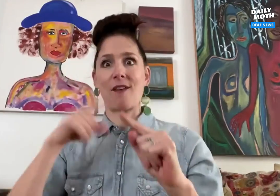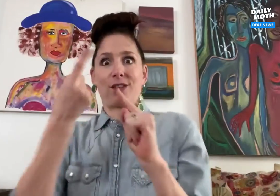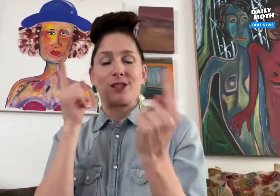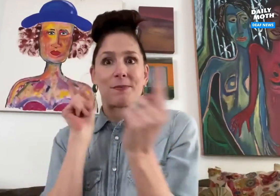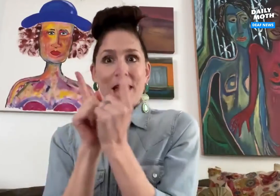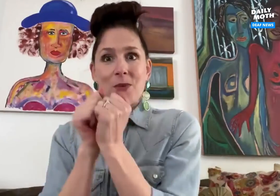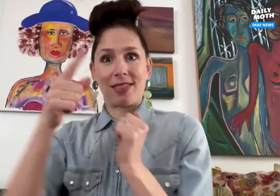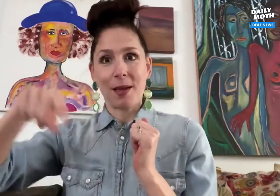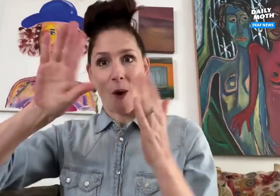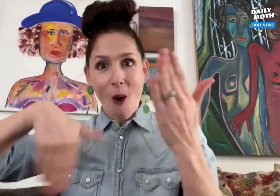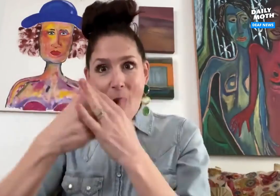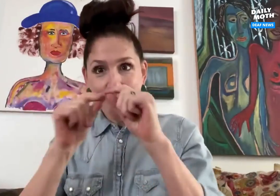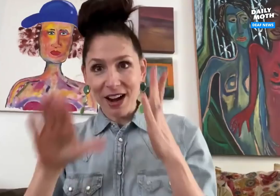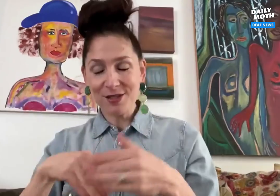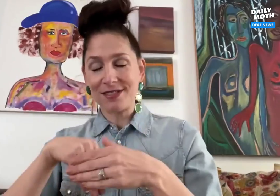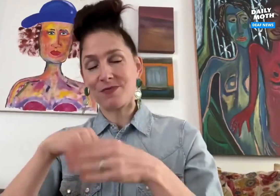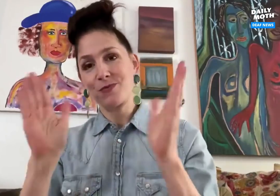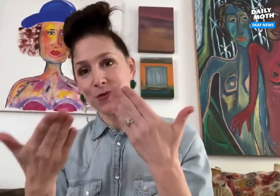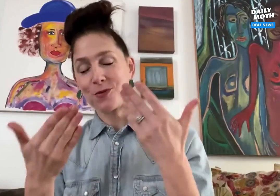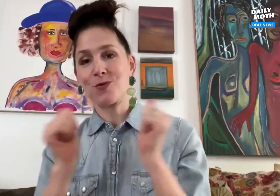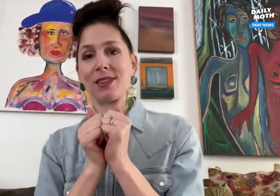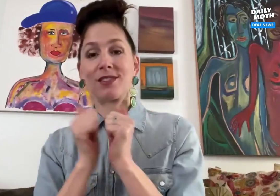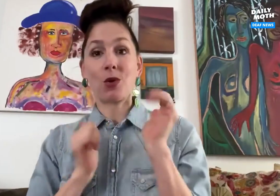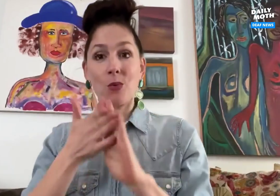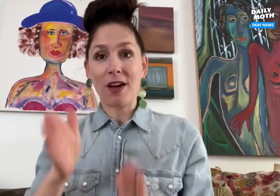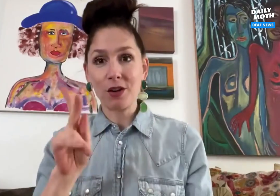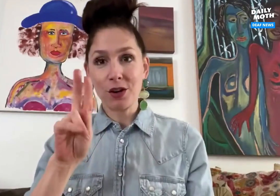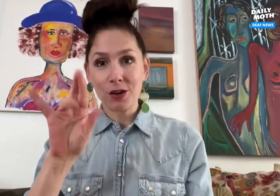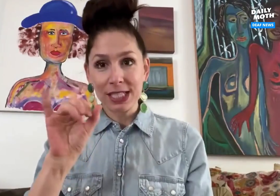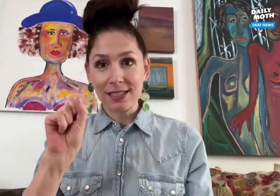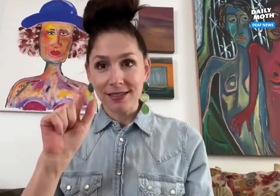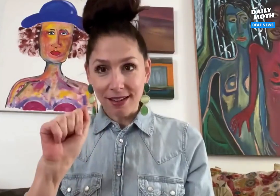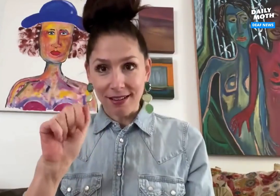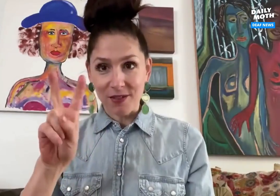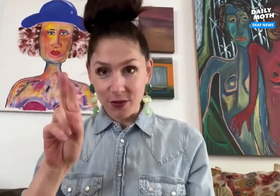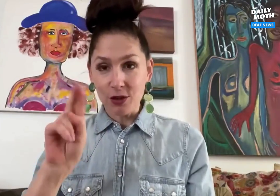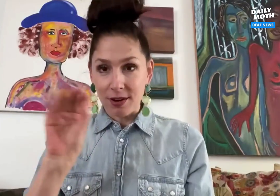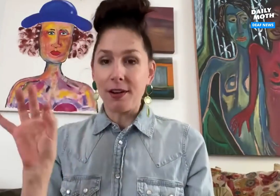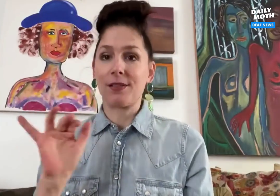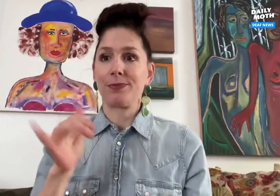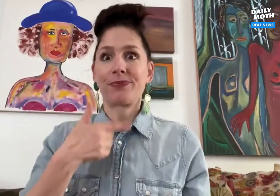I met all the writers in the room with the showrunner, Krista Vernoff.